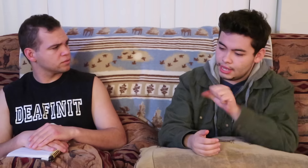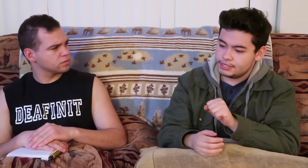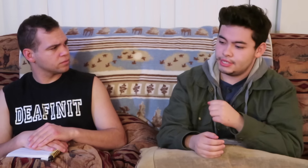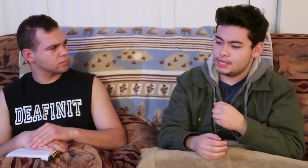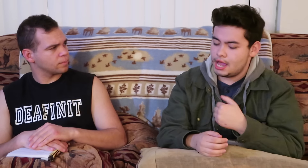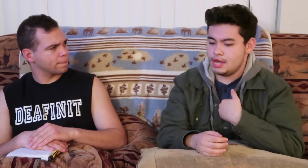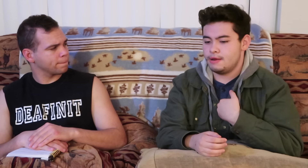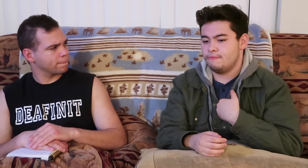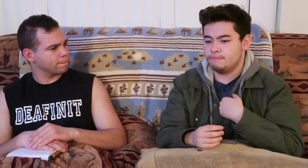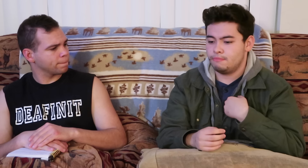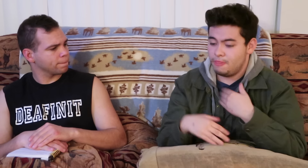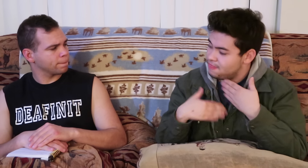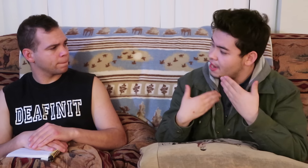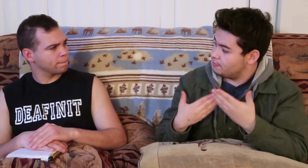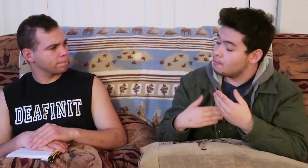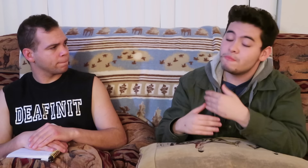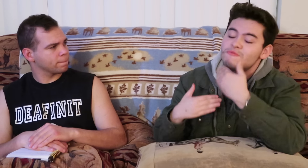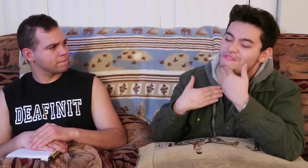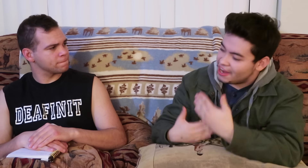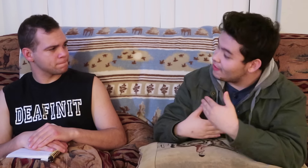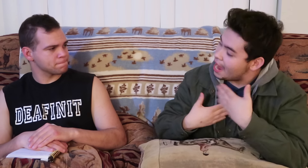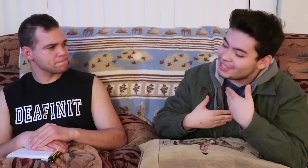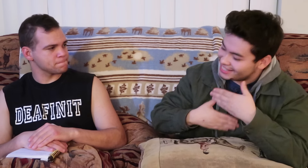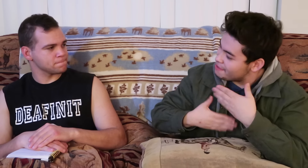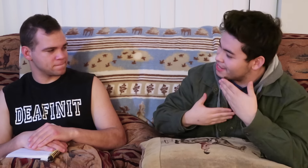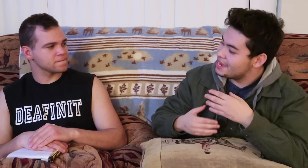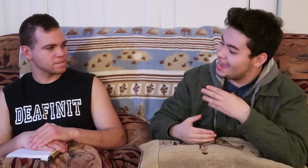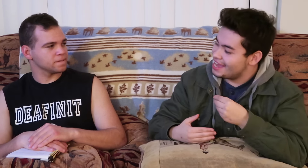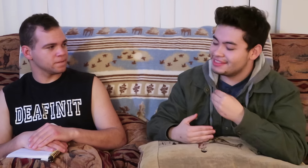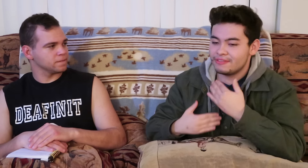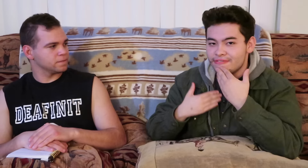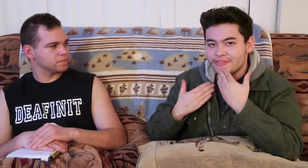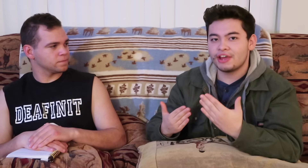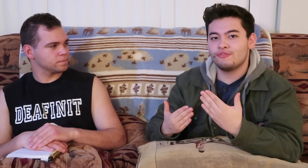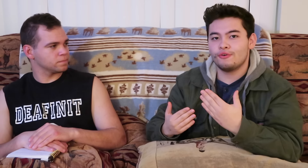yes, i feel very happy/ thankful